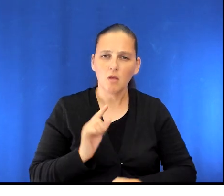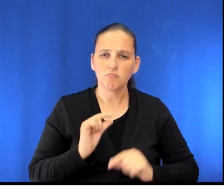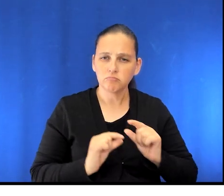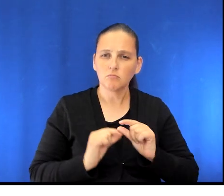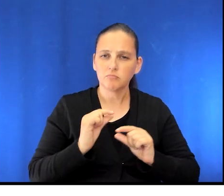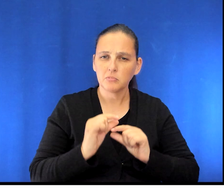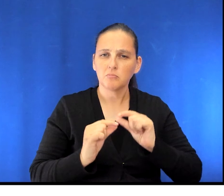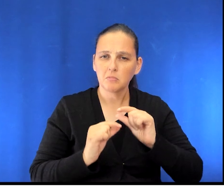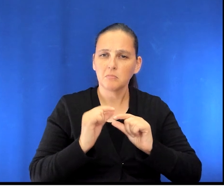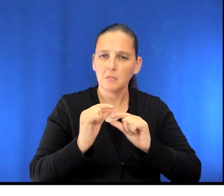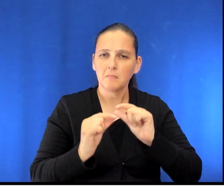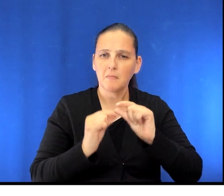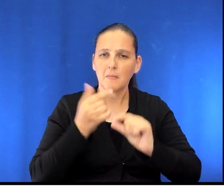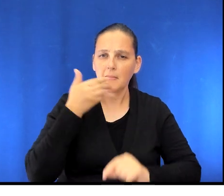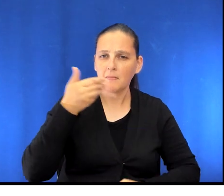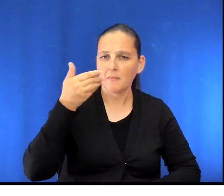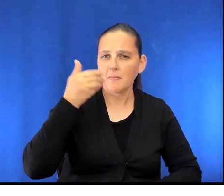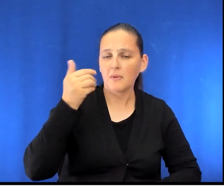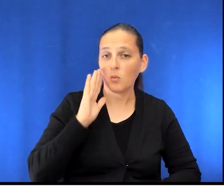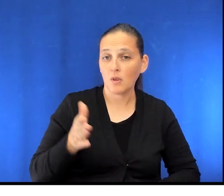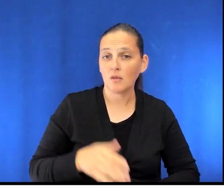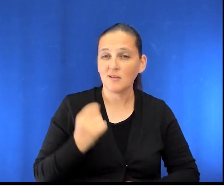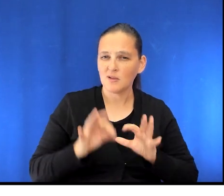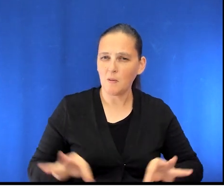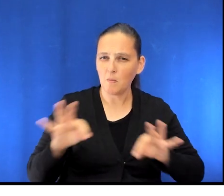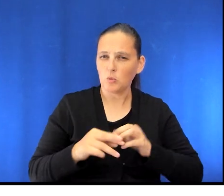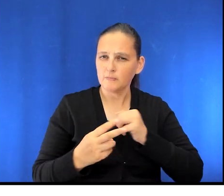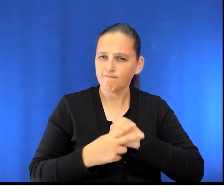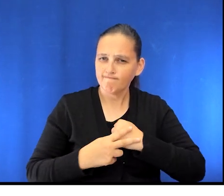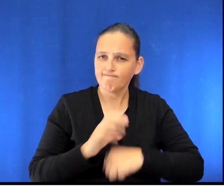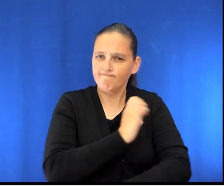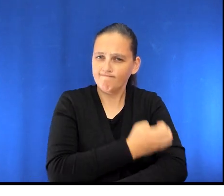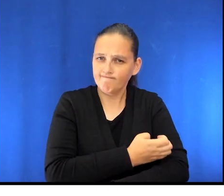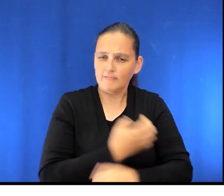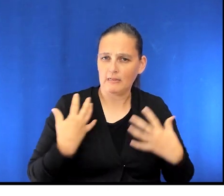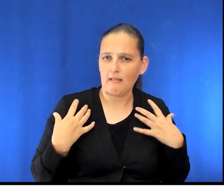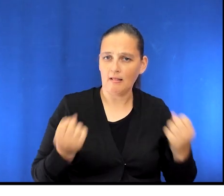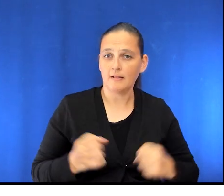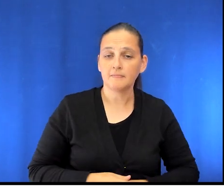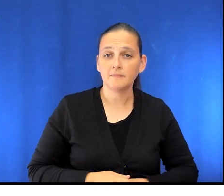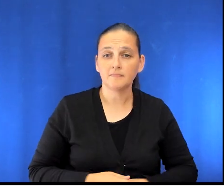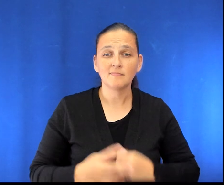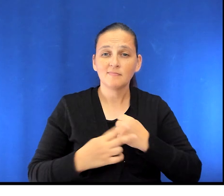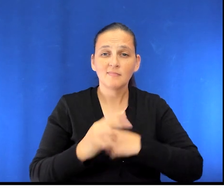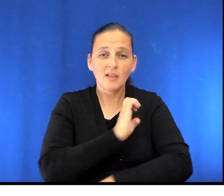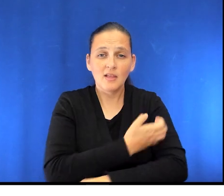It's important to manage your energy while you heal. You can manage your energy level by planning your day, making sure you're staggering